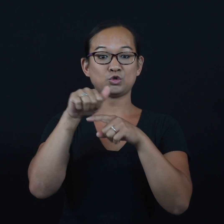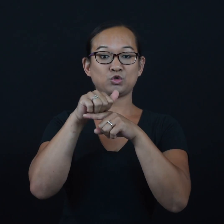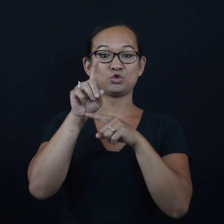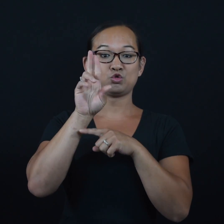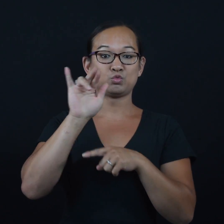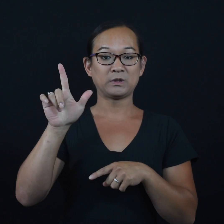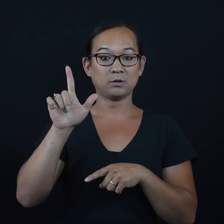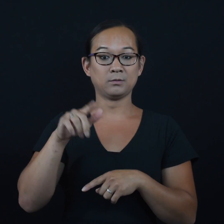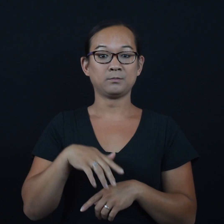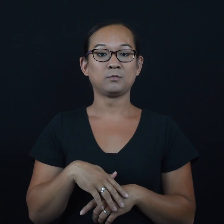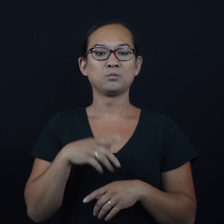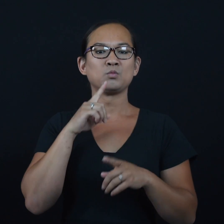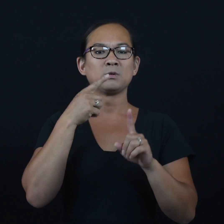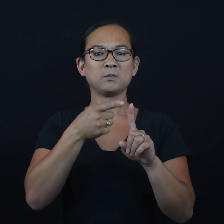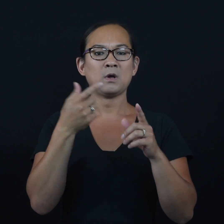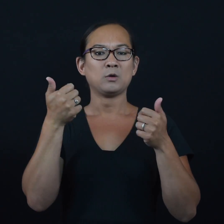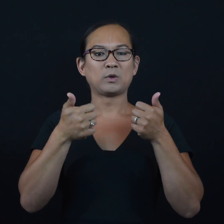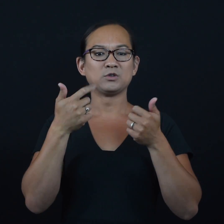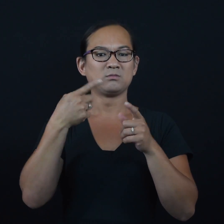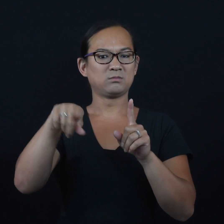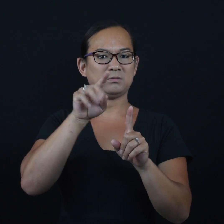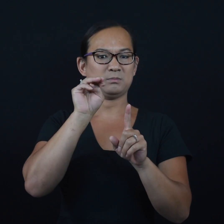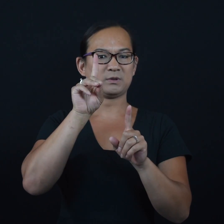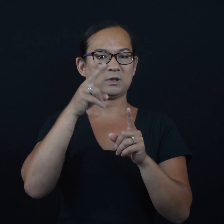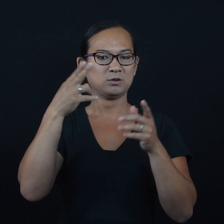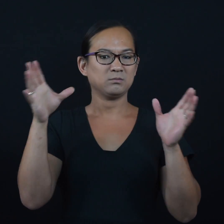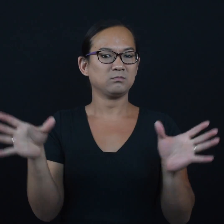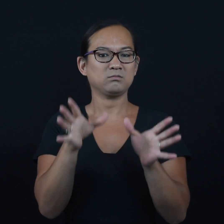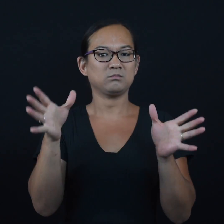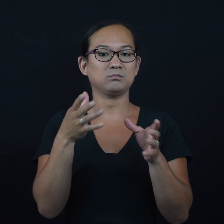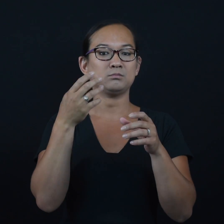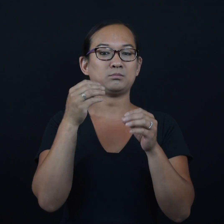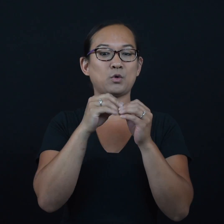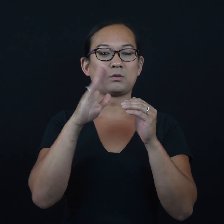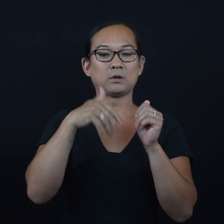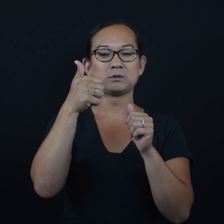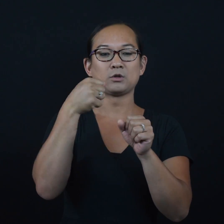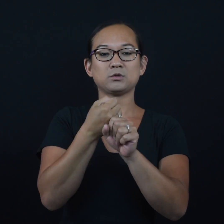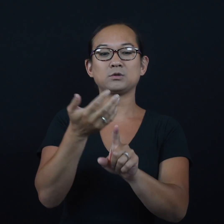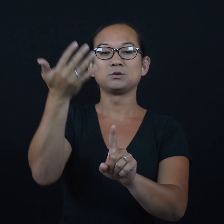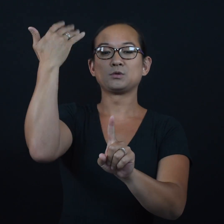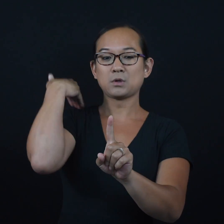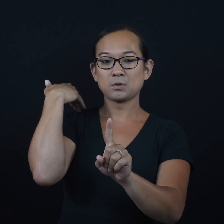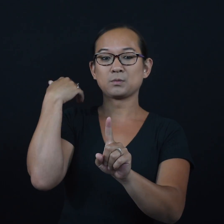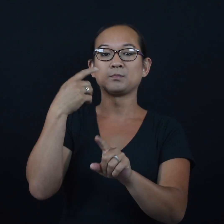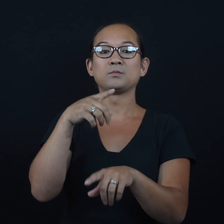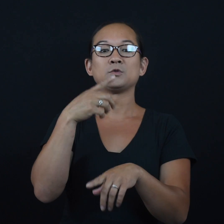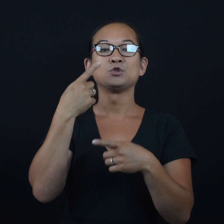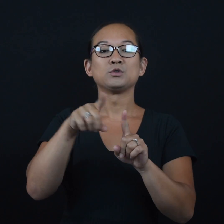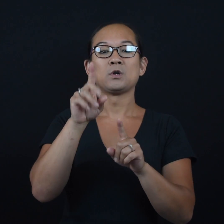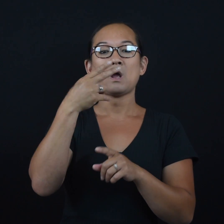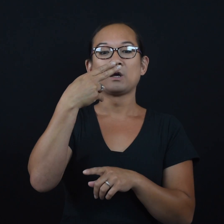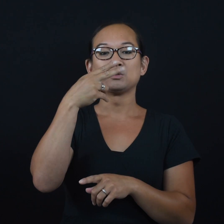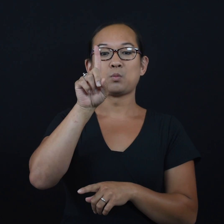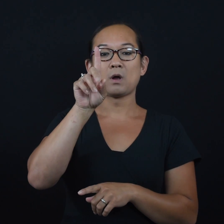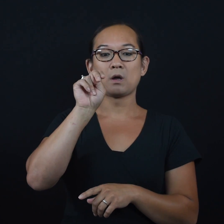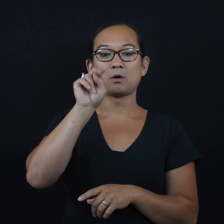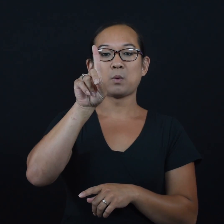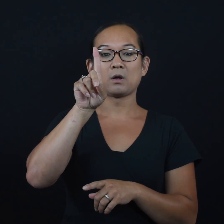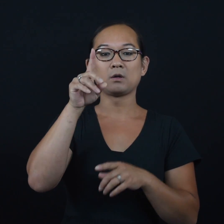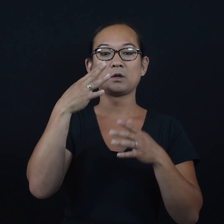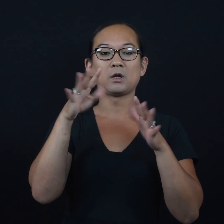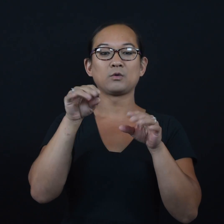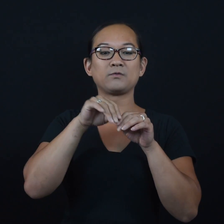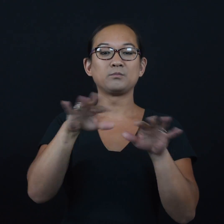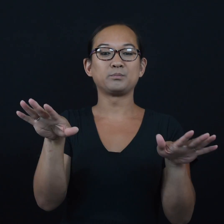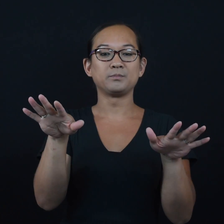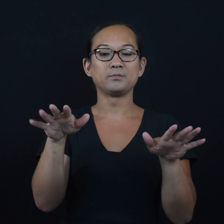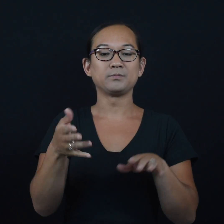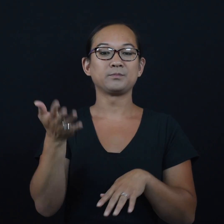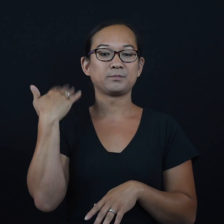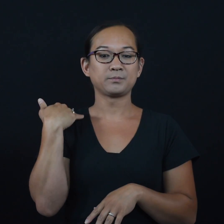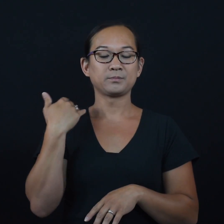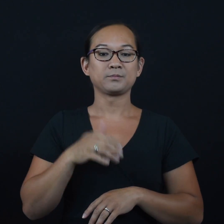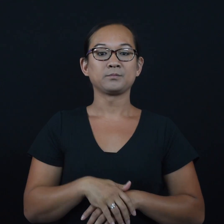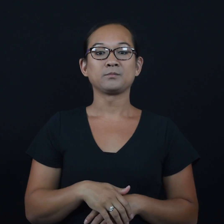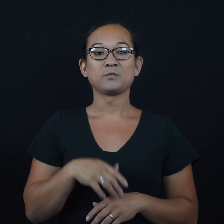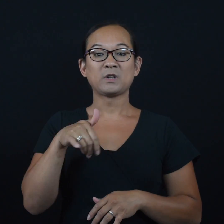which MDH promoted more than 10 years ago during the H1N1 influenza outbreak.